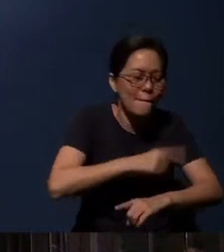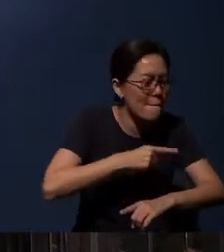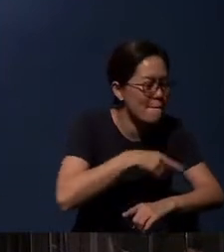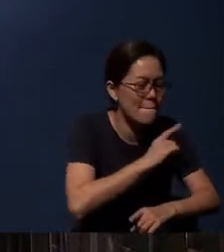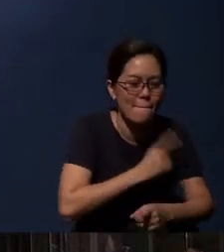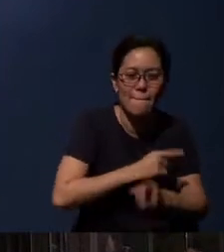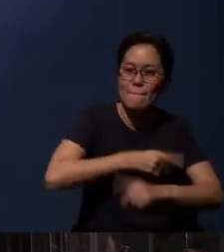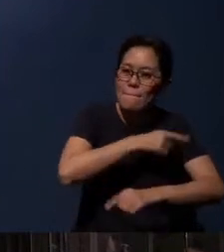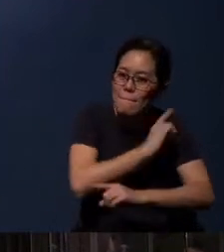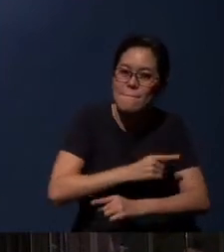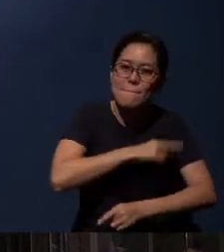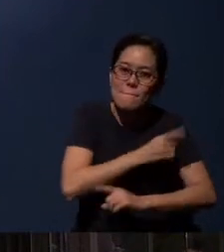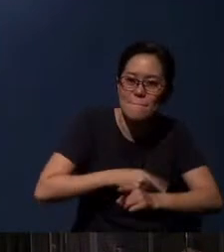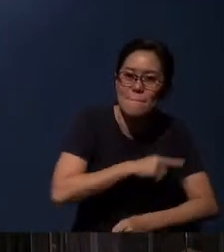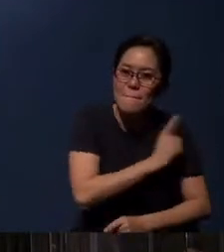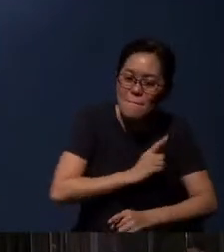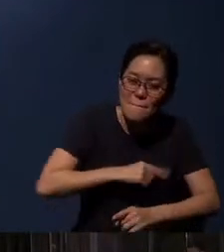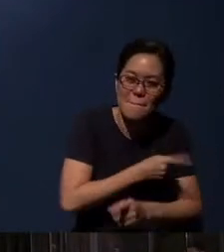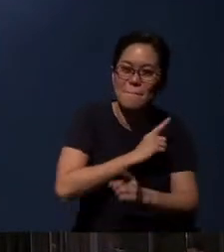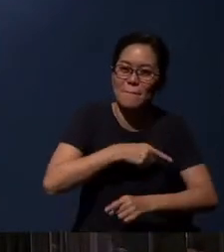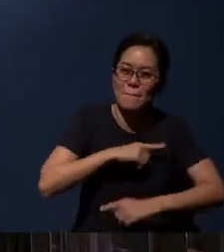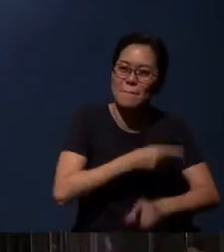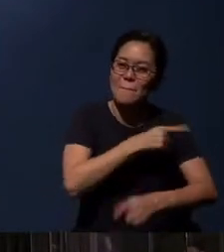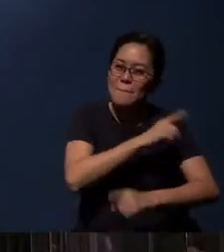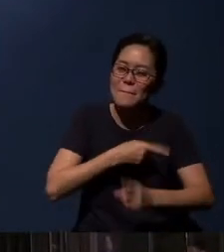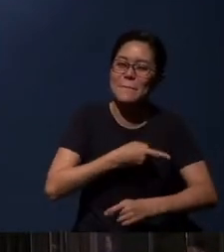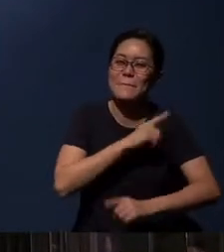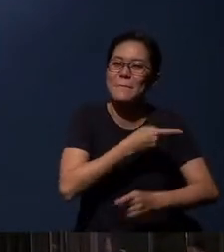Holy is the Lord -